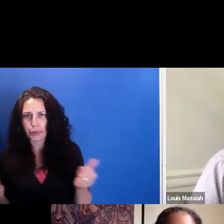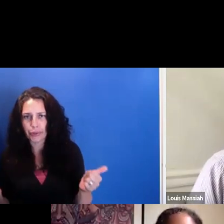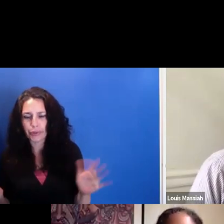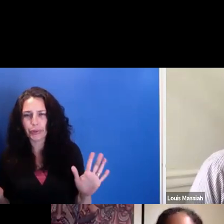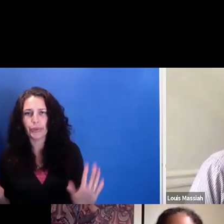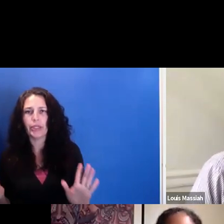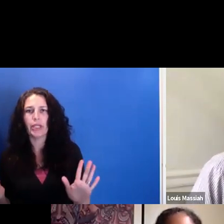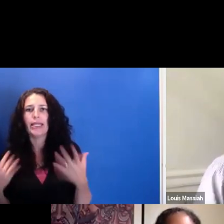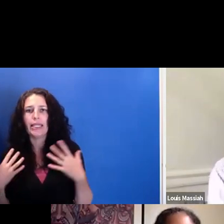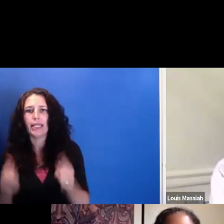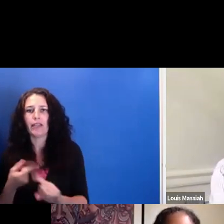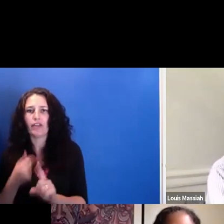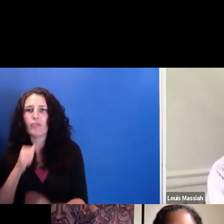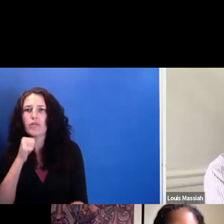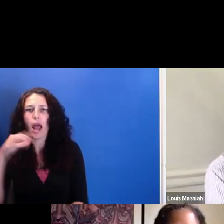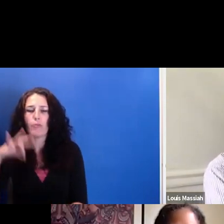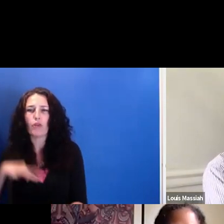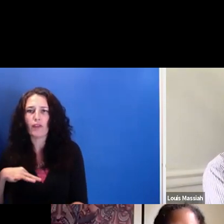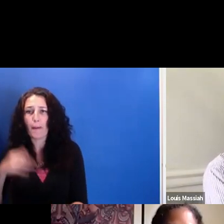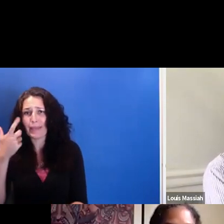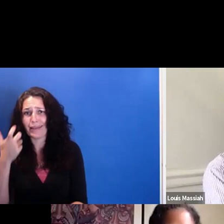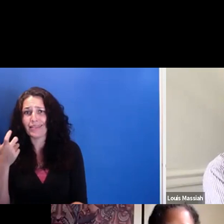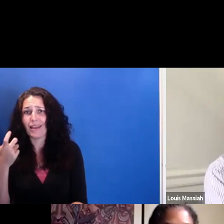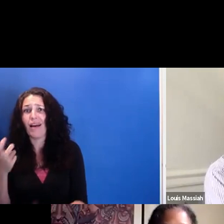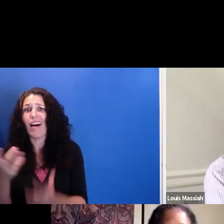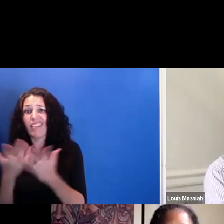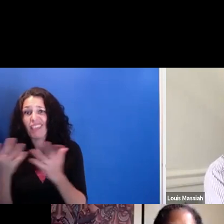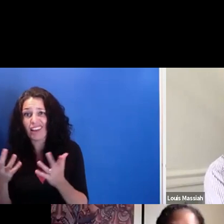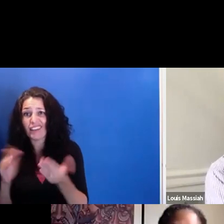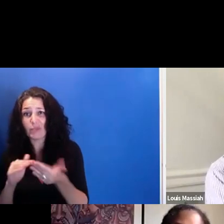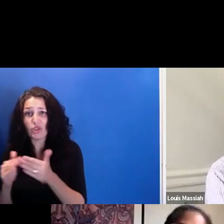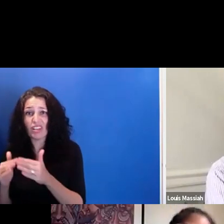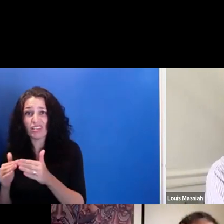because of the allocation of resources,